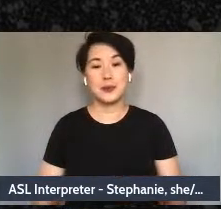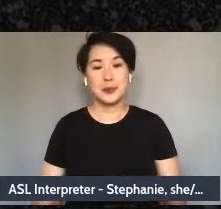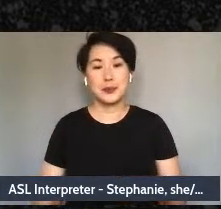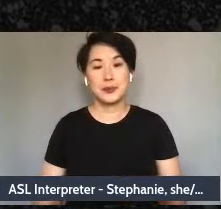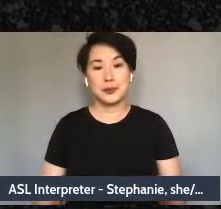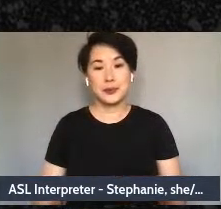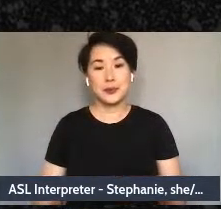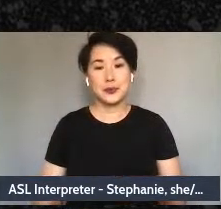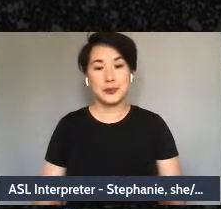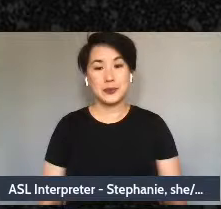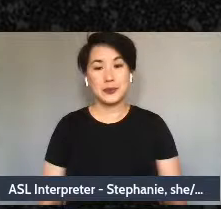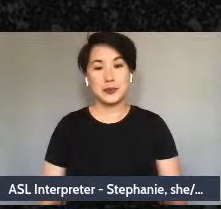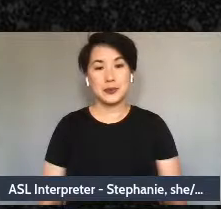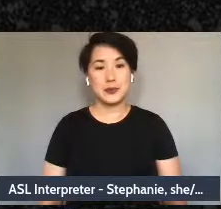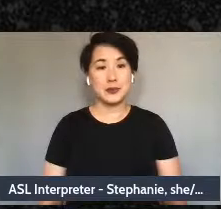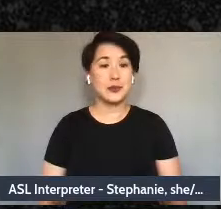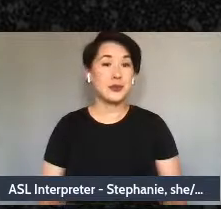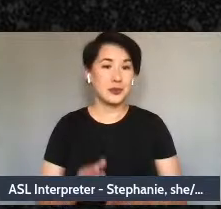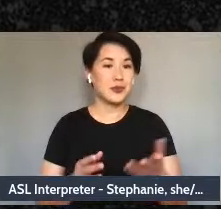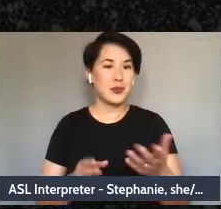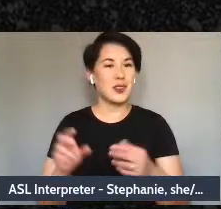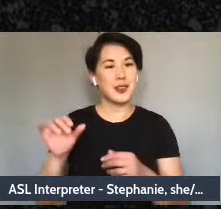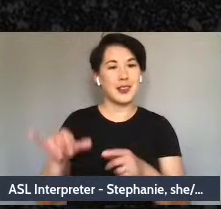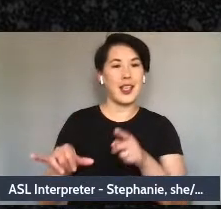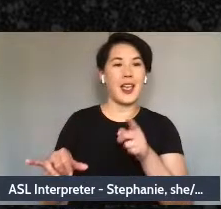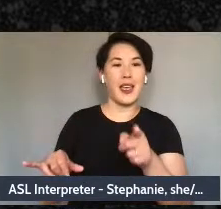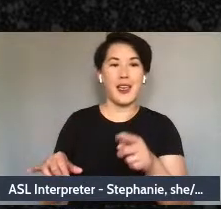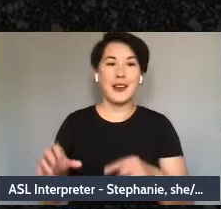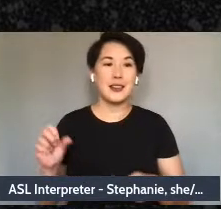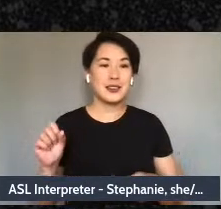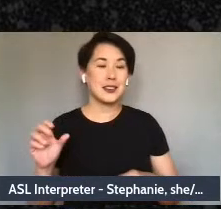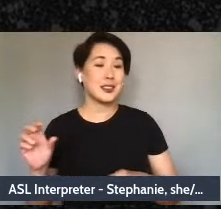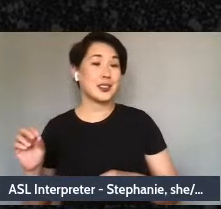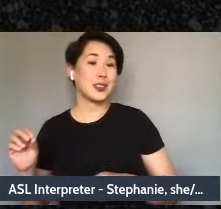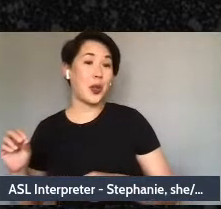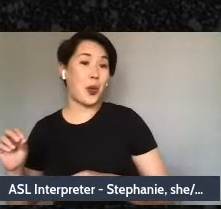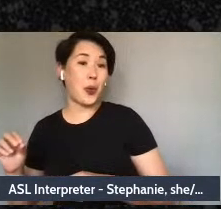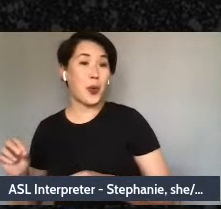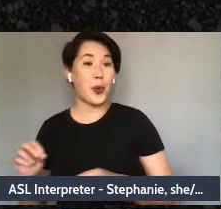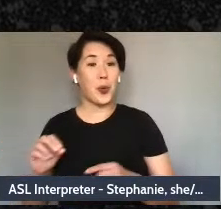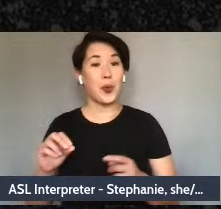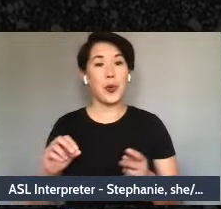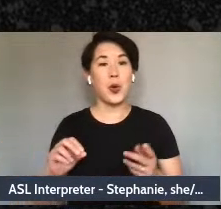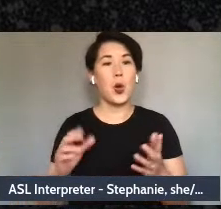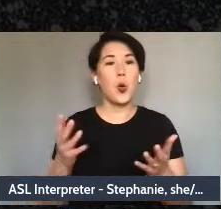So some of those questions, yeah we're going to go back to that where for example, what are key aspects of my identity?